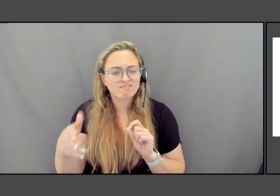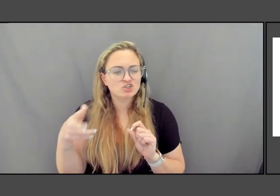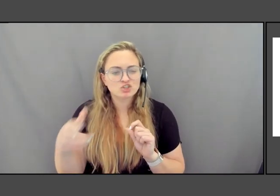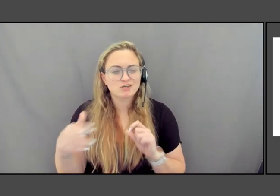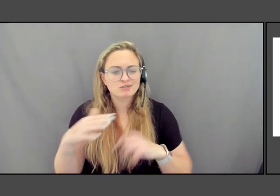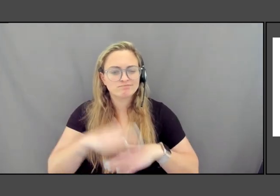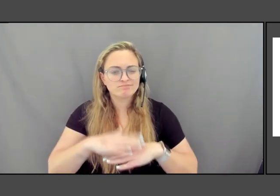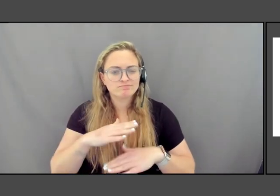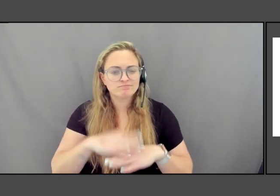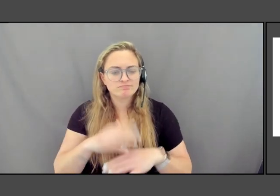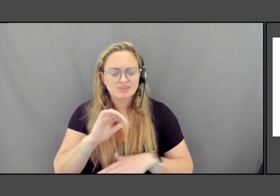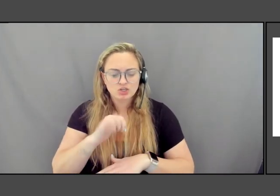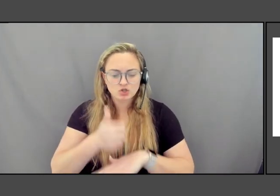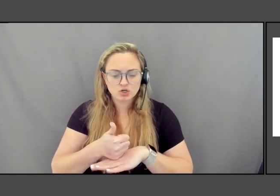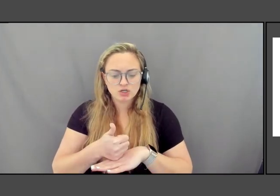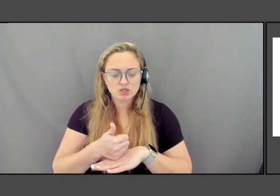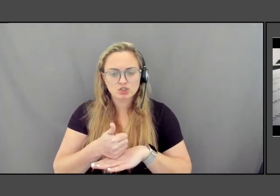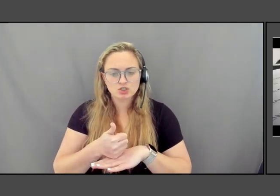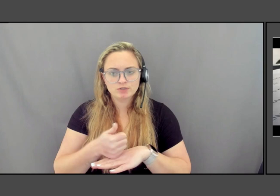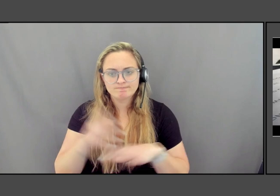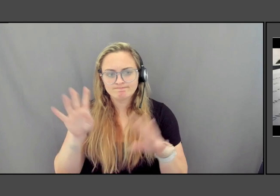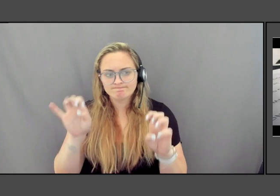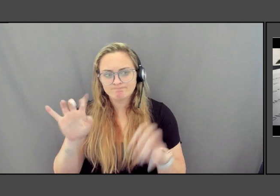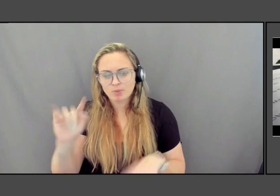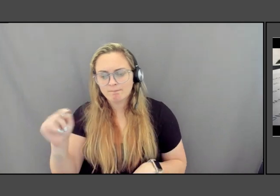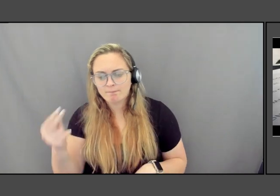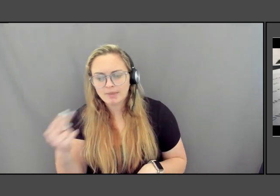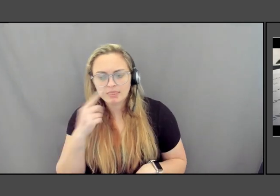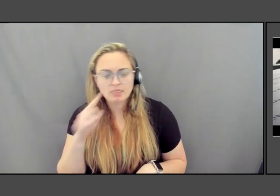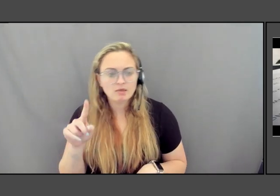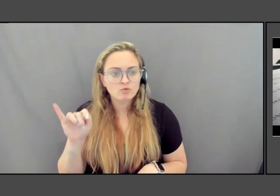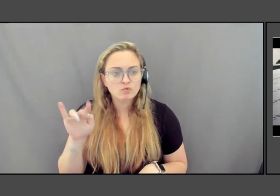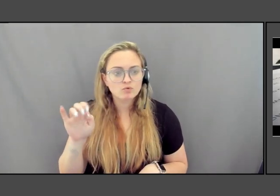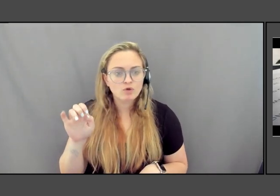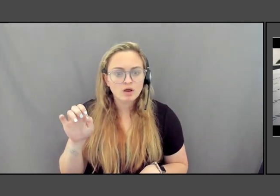myth of the Chinook tribe, is of cutting a fish the wrong way.